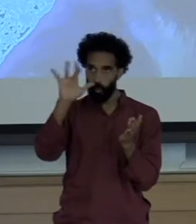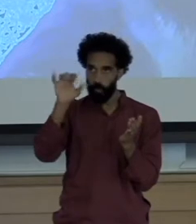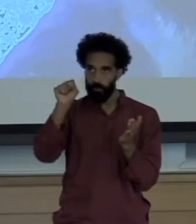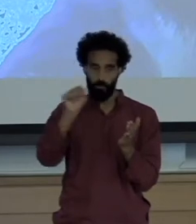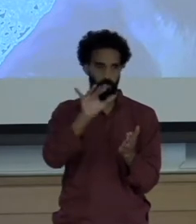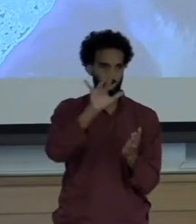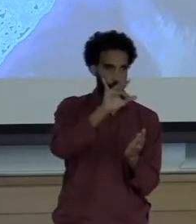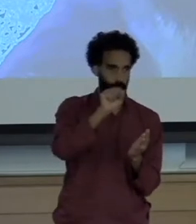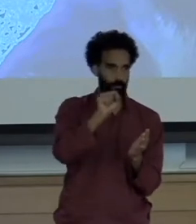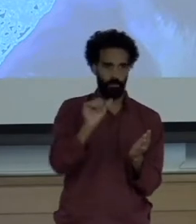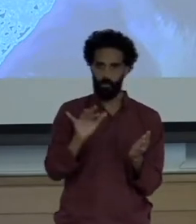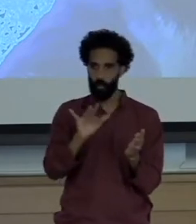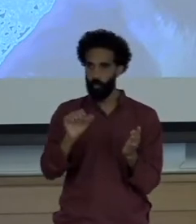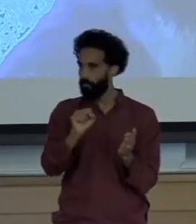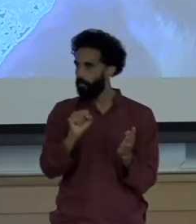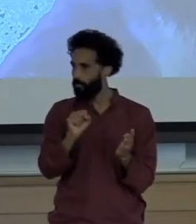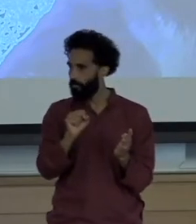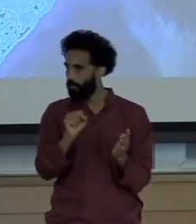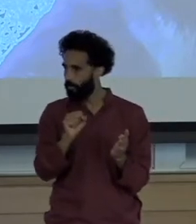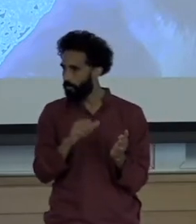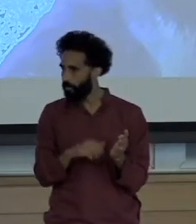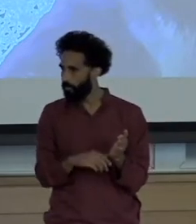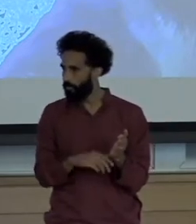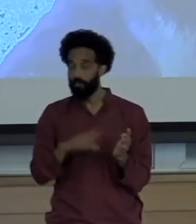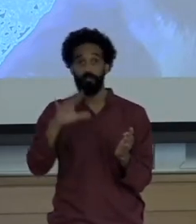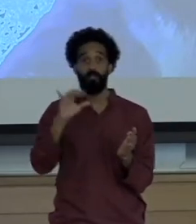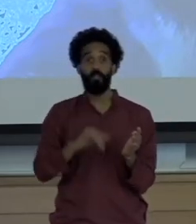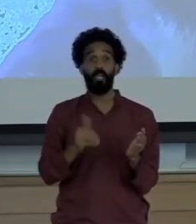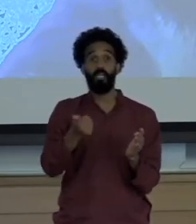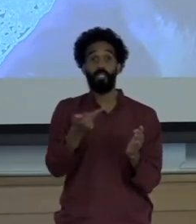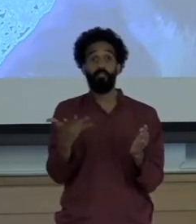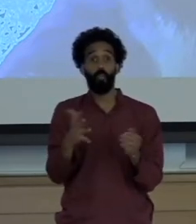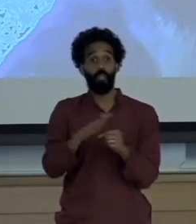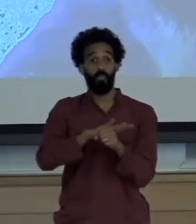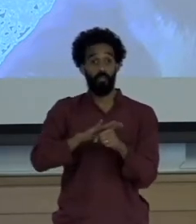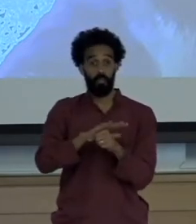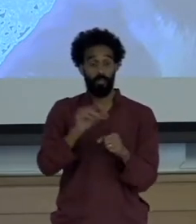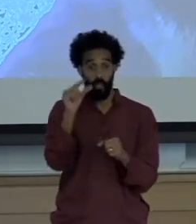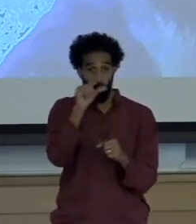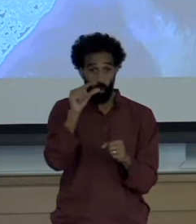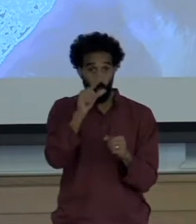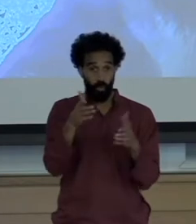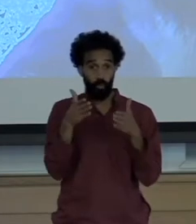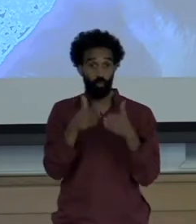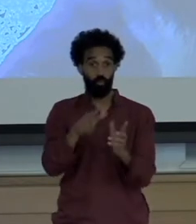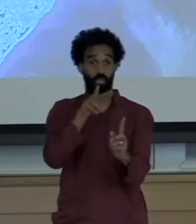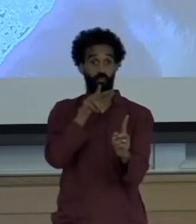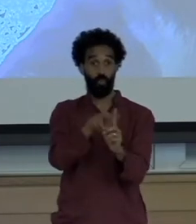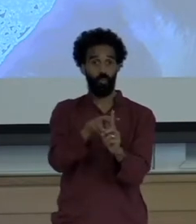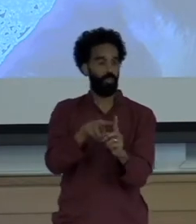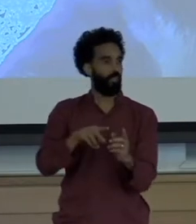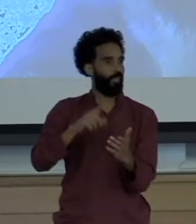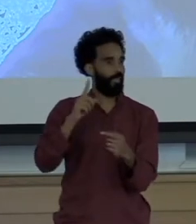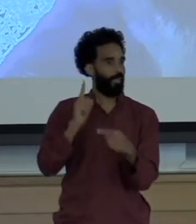They map exactly the few areas where Google street views Cannot yet reach